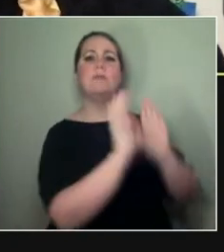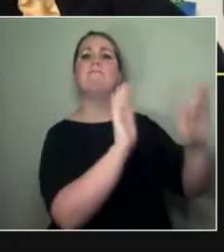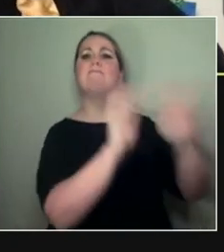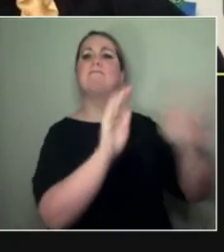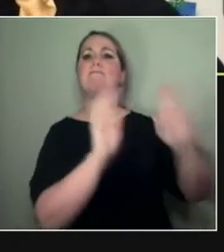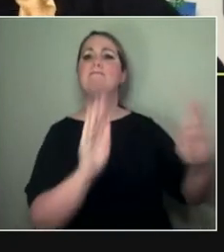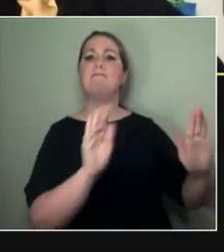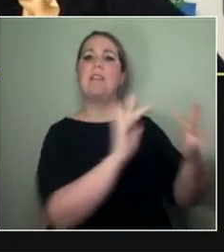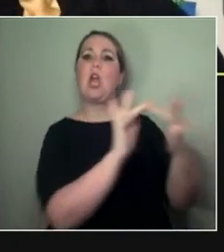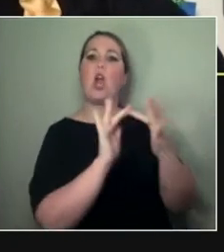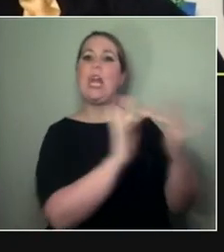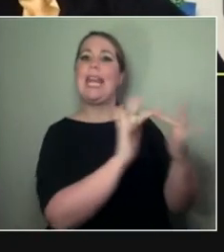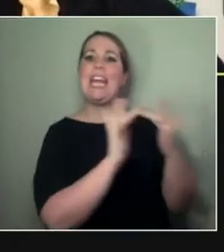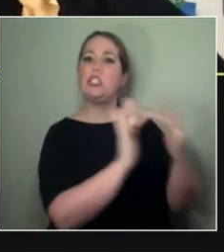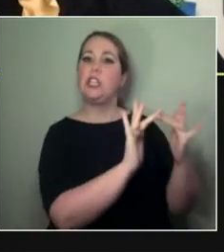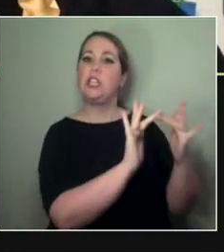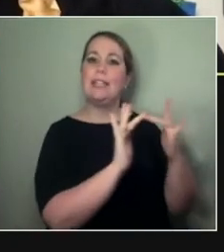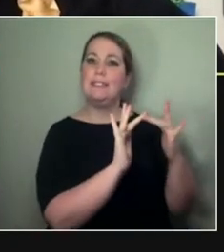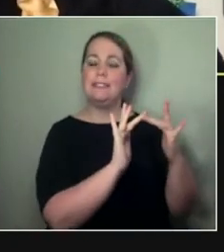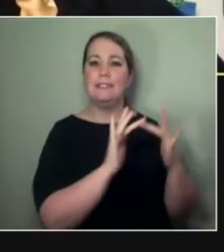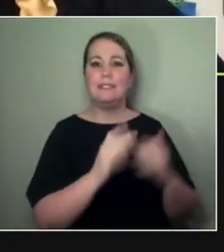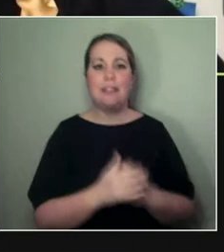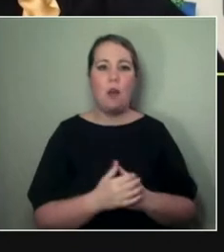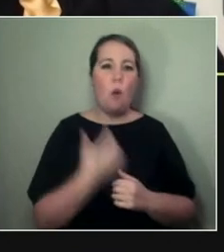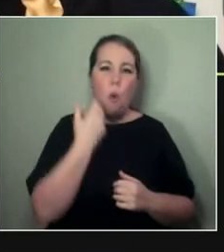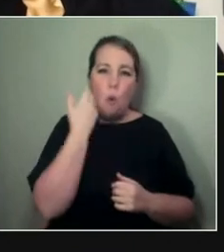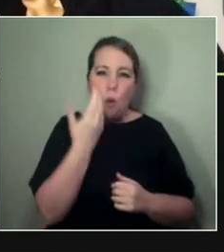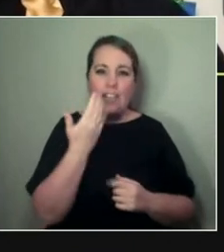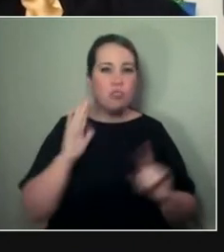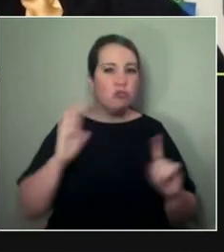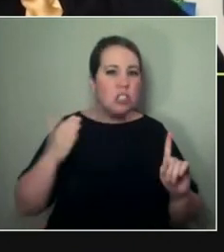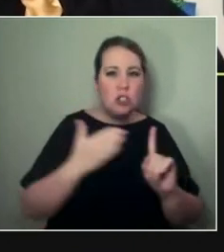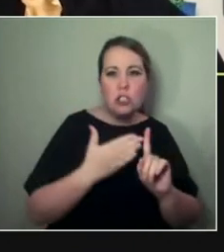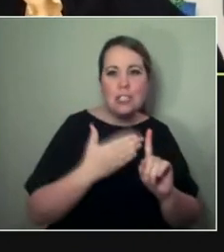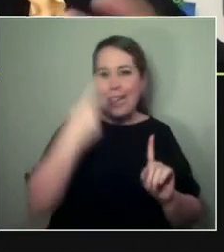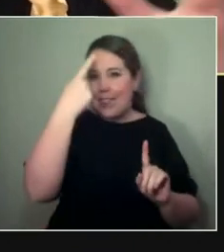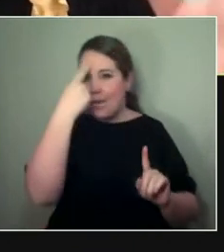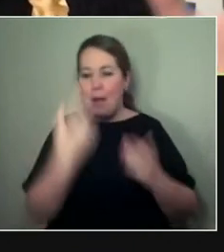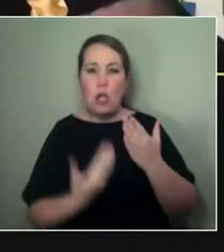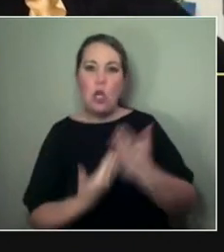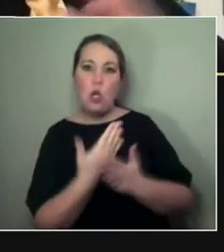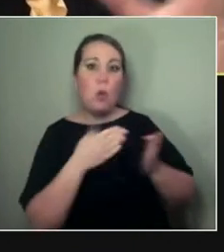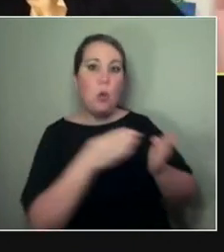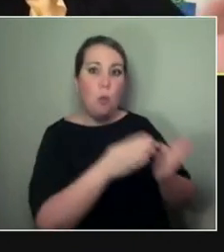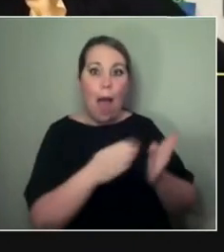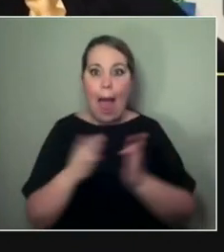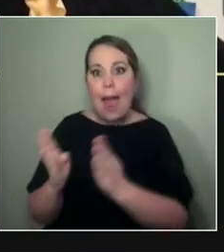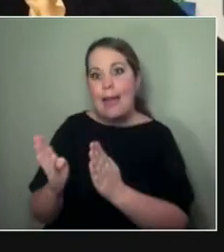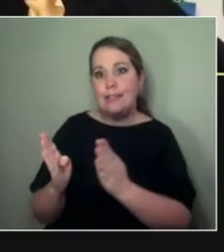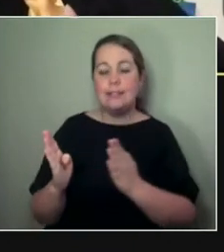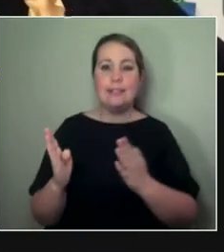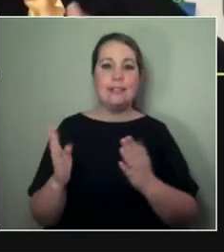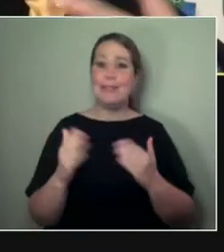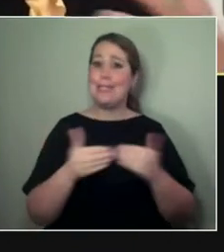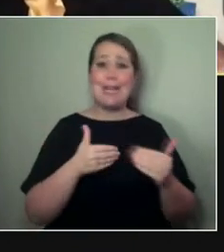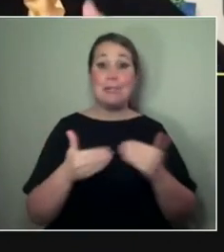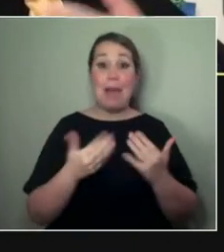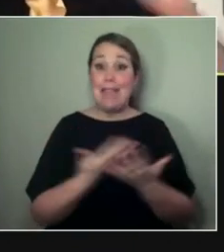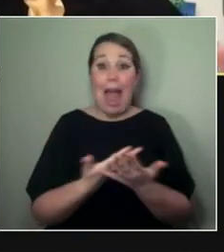and continuously seeking connection strategically, through your, sort of— however that might manifest.